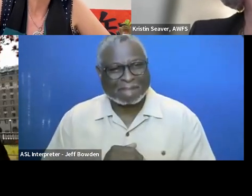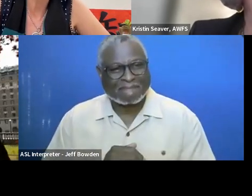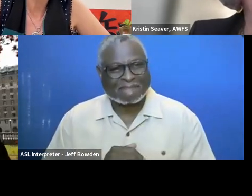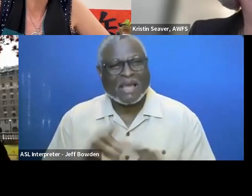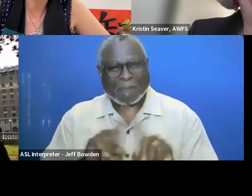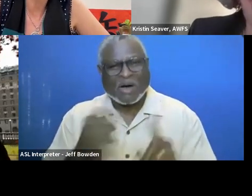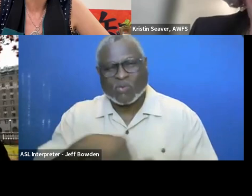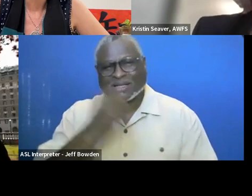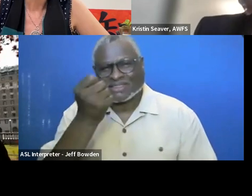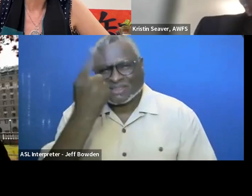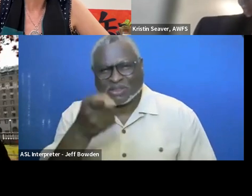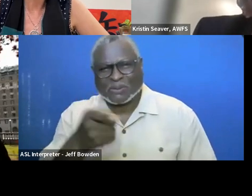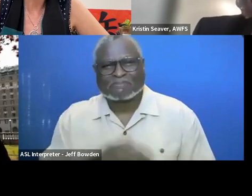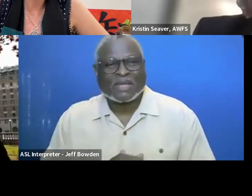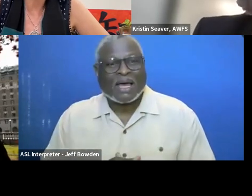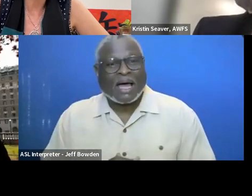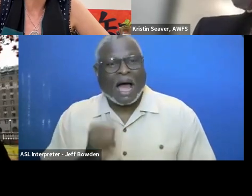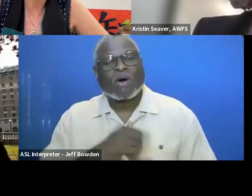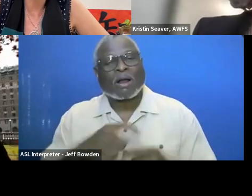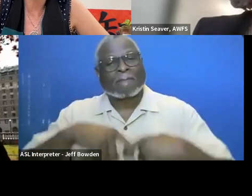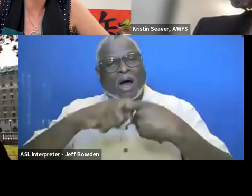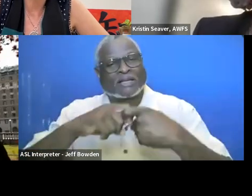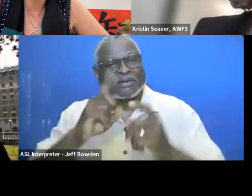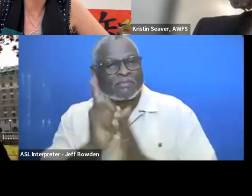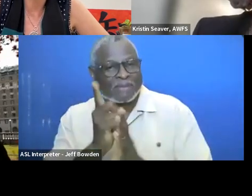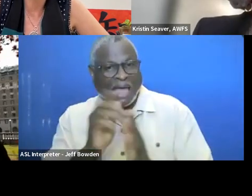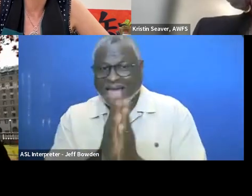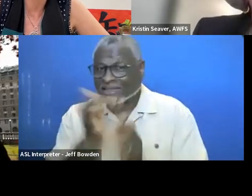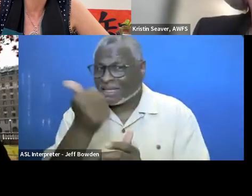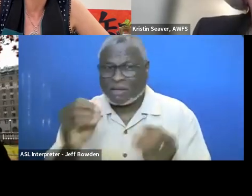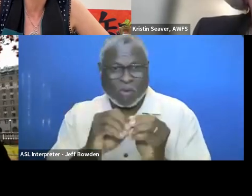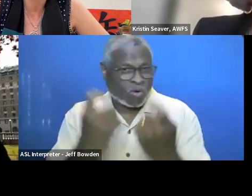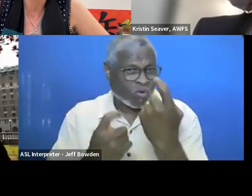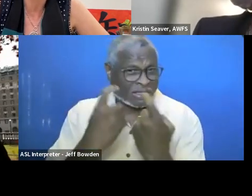I want to pause for a second and ask if there are any other questions from the Subcommittee